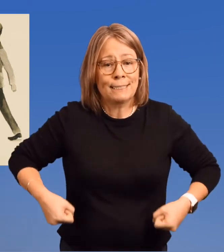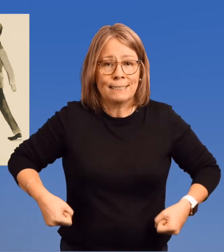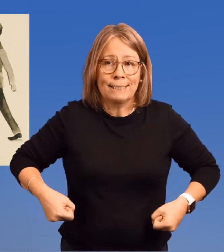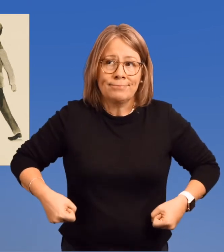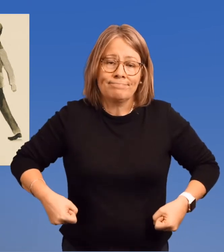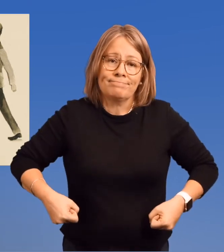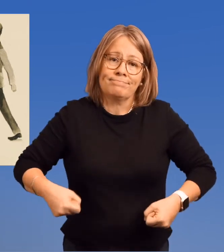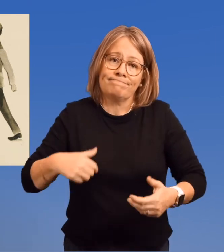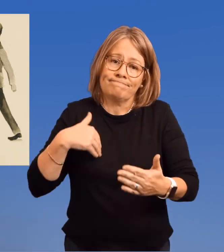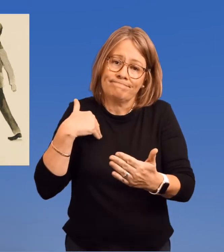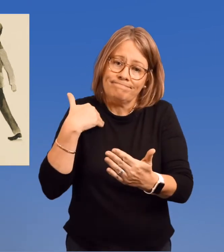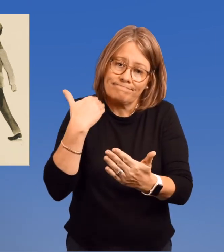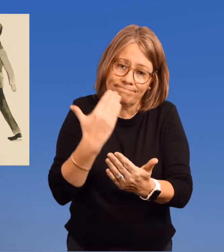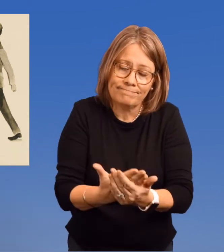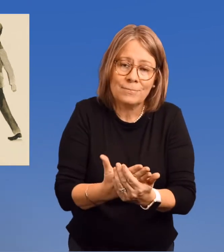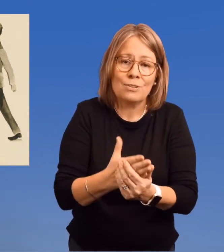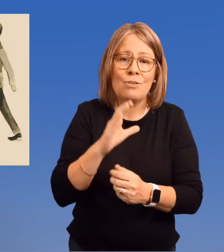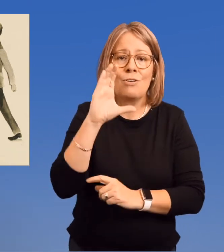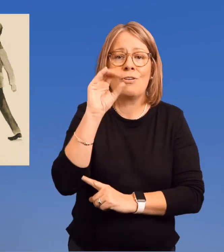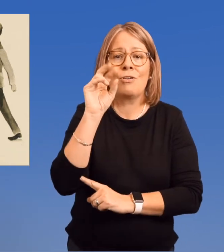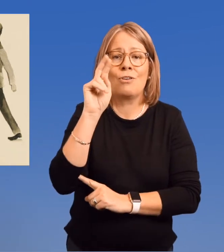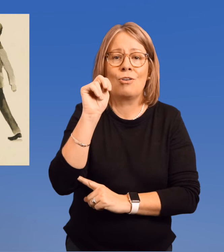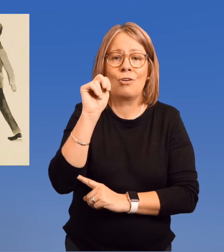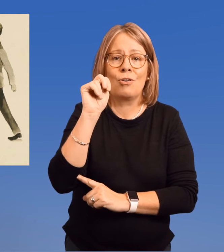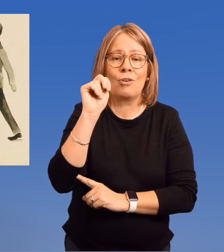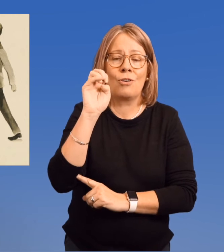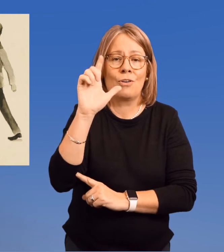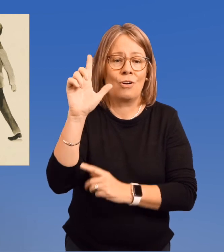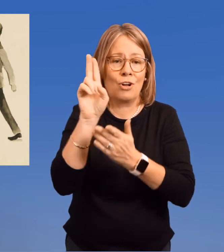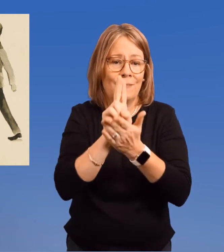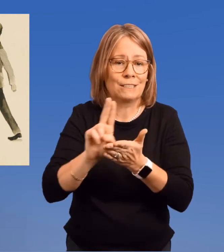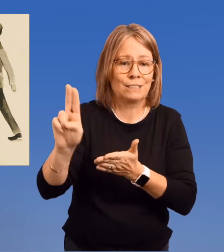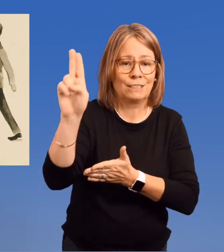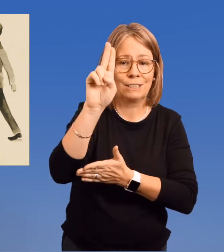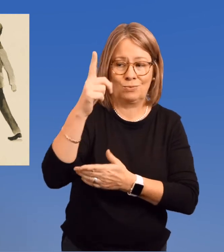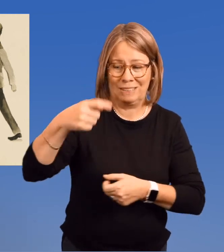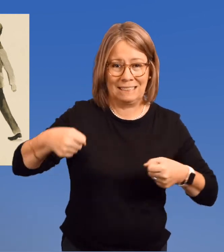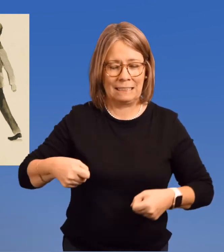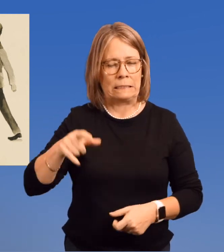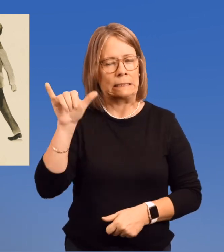Suitcase in hand, she arrived at Cornell University,